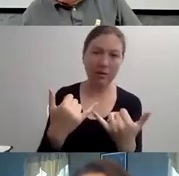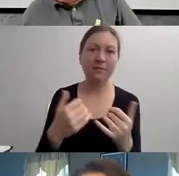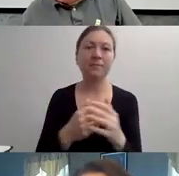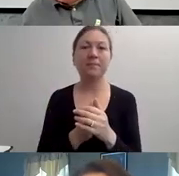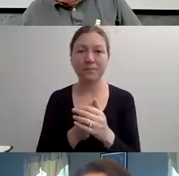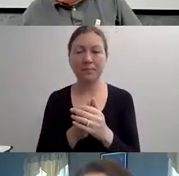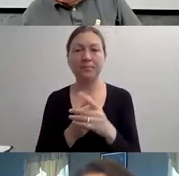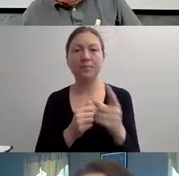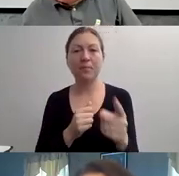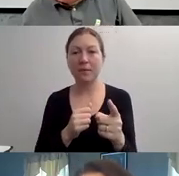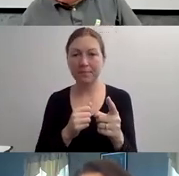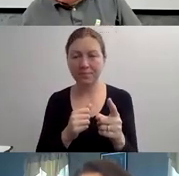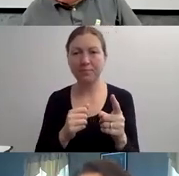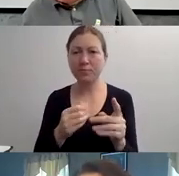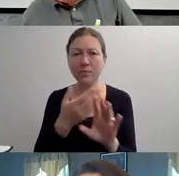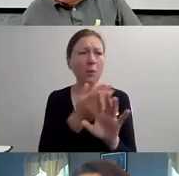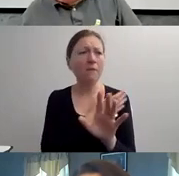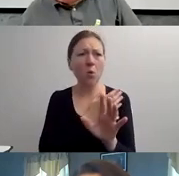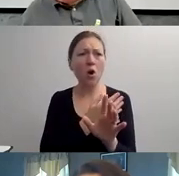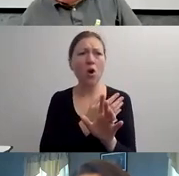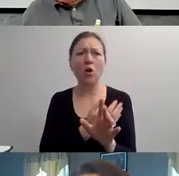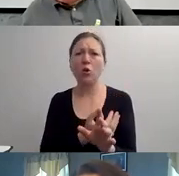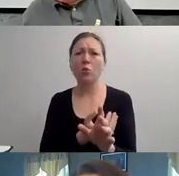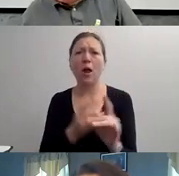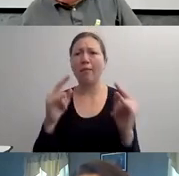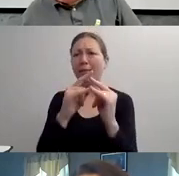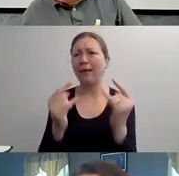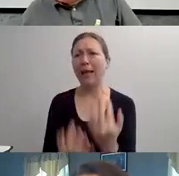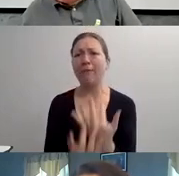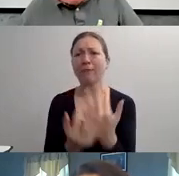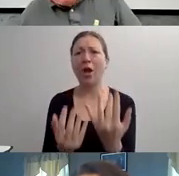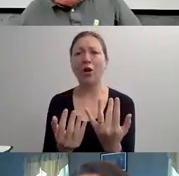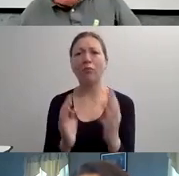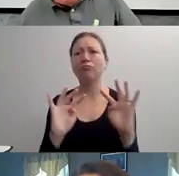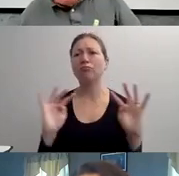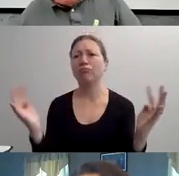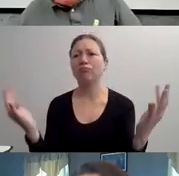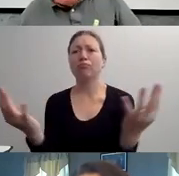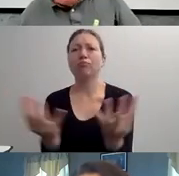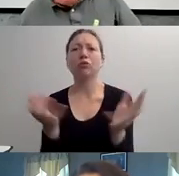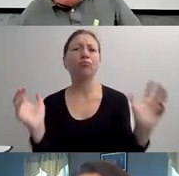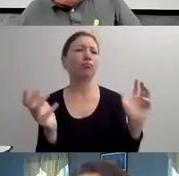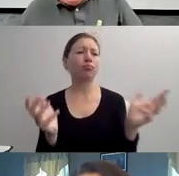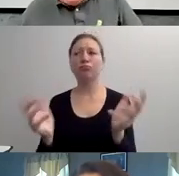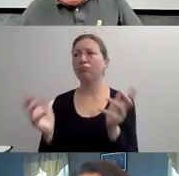"SO BASICALLY TINY TIM SERVES AS A SYMBOL FOR PEOPLE WHO WILL ALWAYS BE GRATEFUL AND